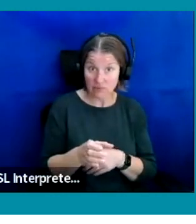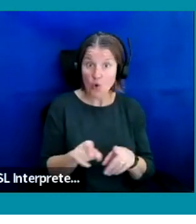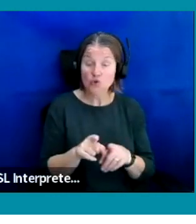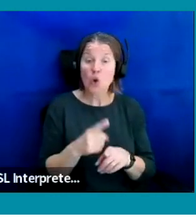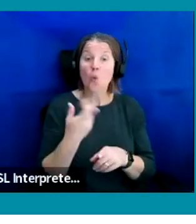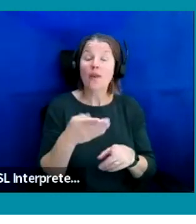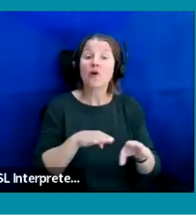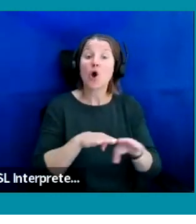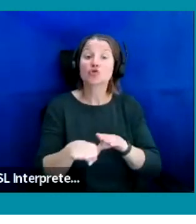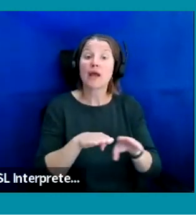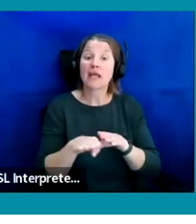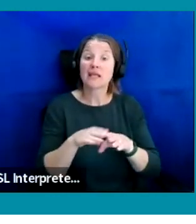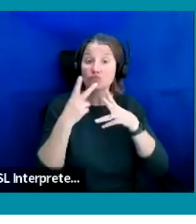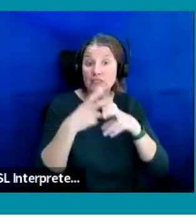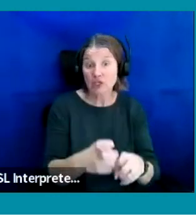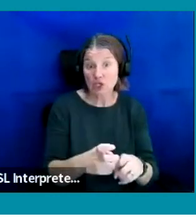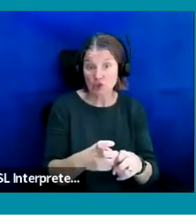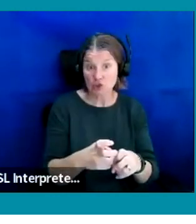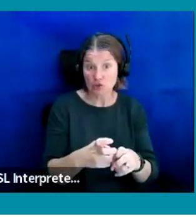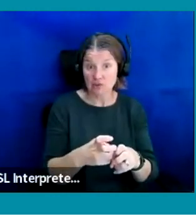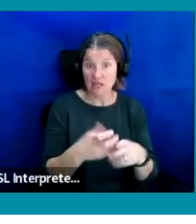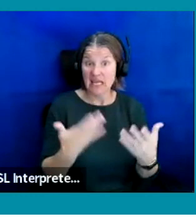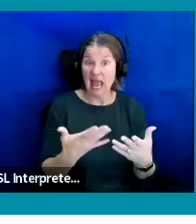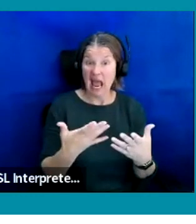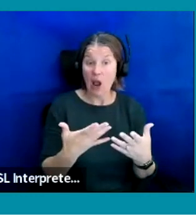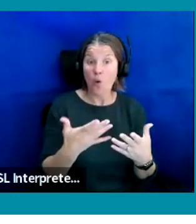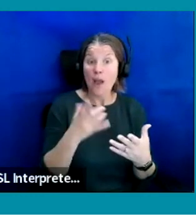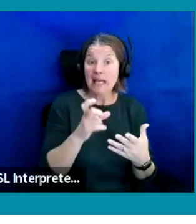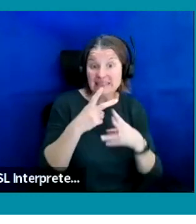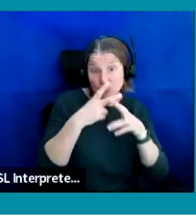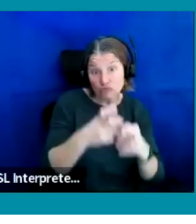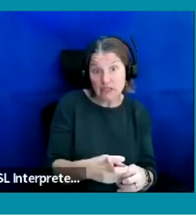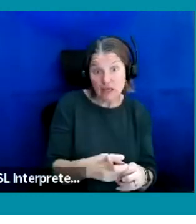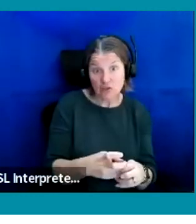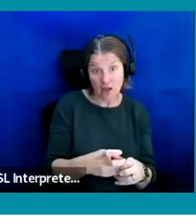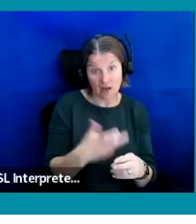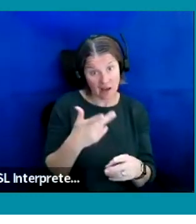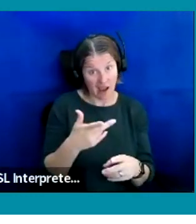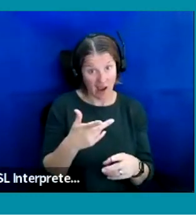a research and now she's a casting Researcher and going on to become an a casting AP and